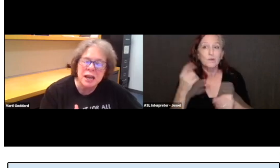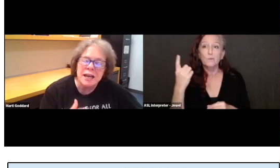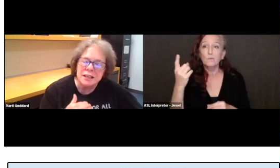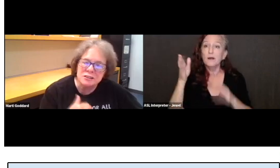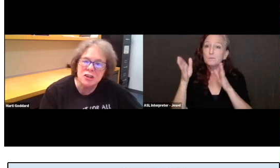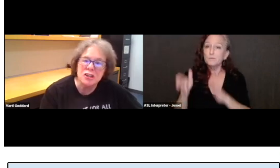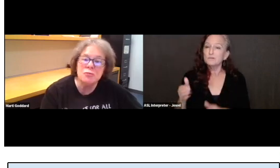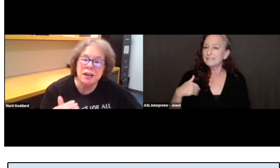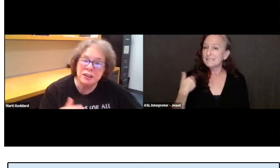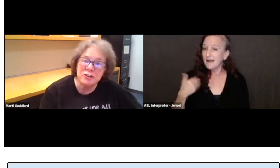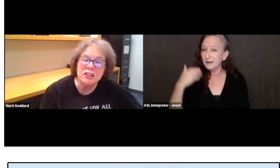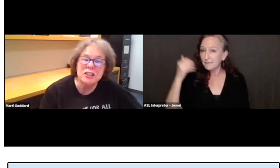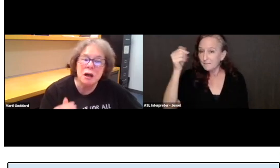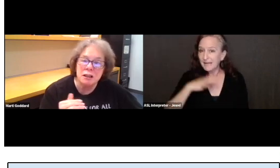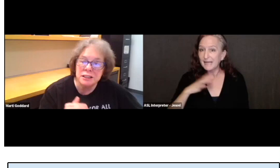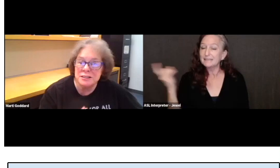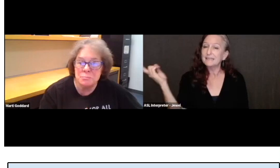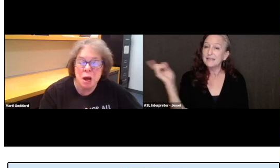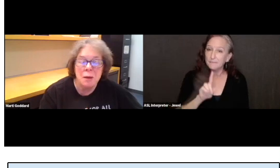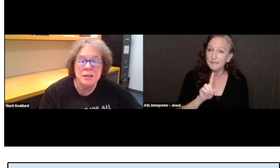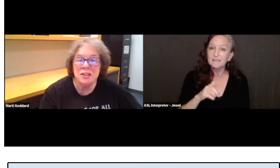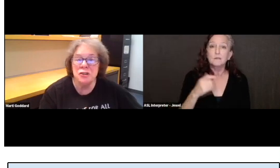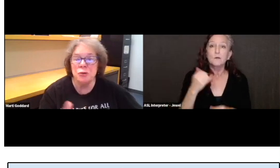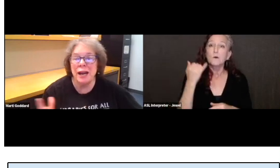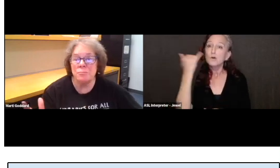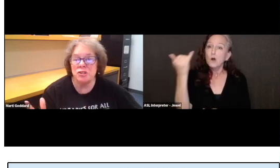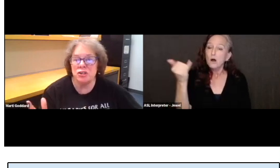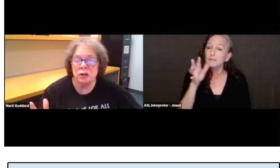and started regularly calling his mom in New Hampshire.